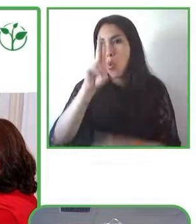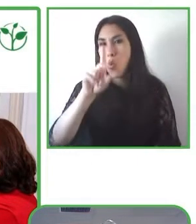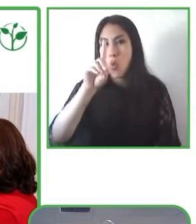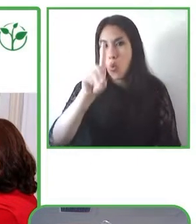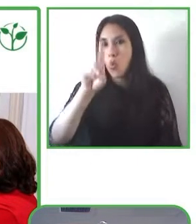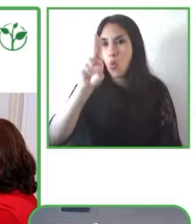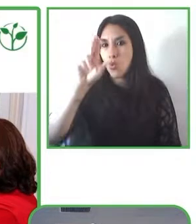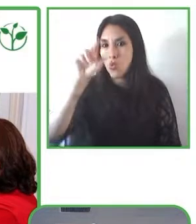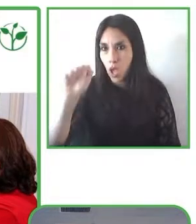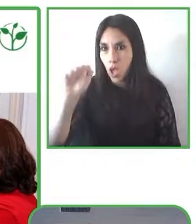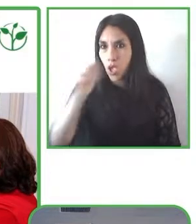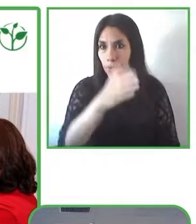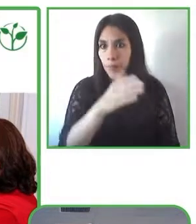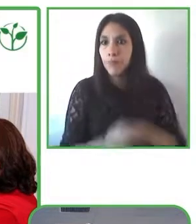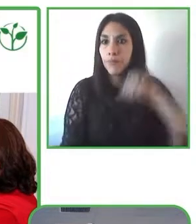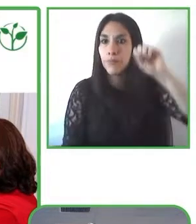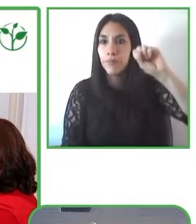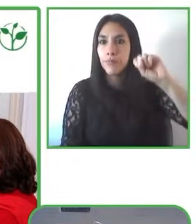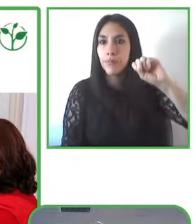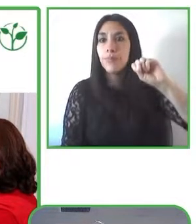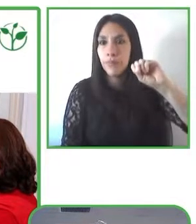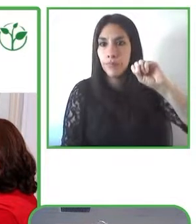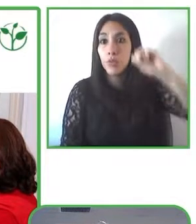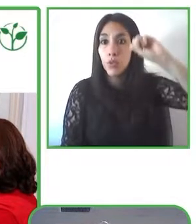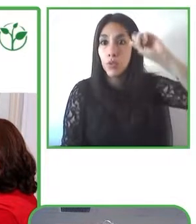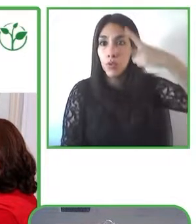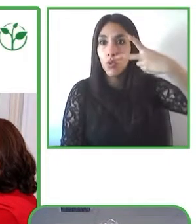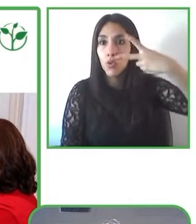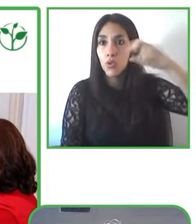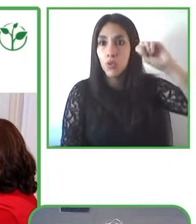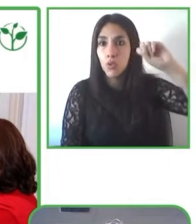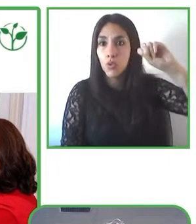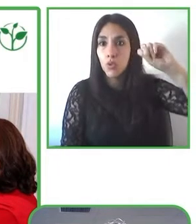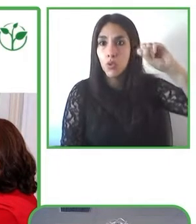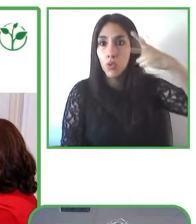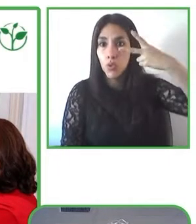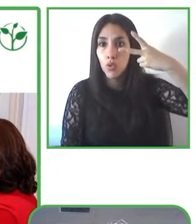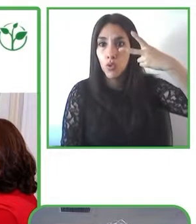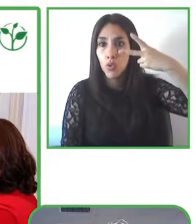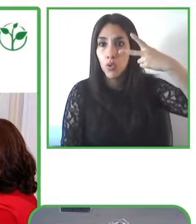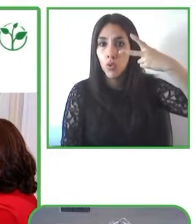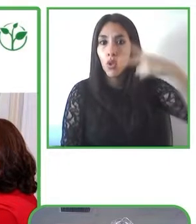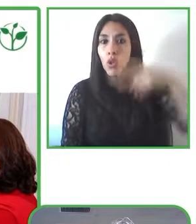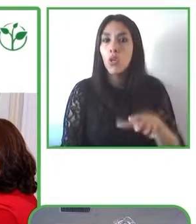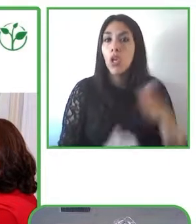with disabilities intellectual disabilities and cognitive disabilities, we also we will also have